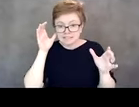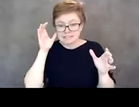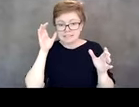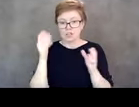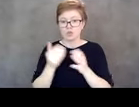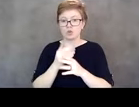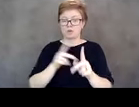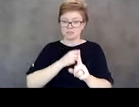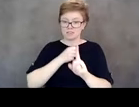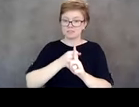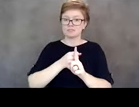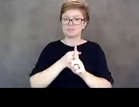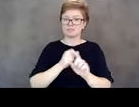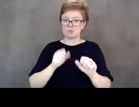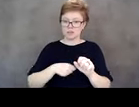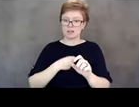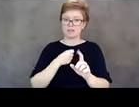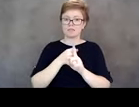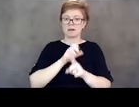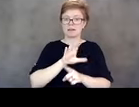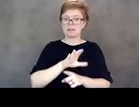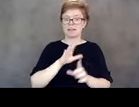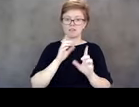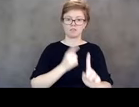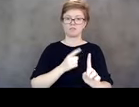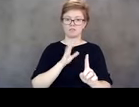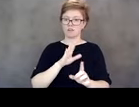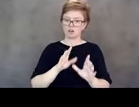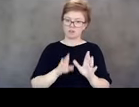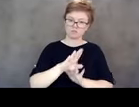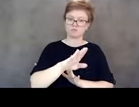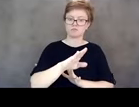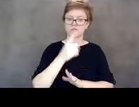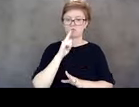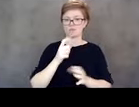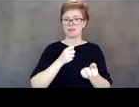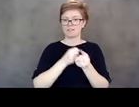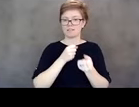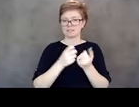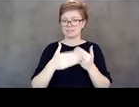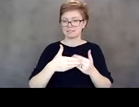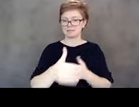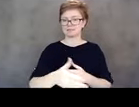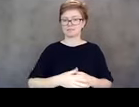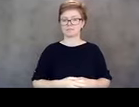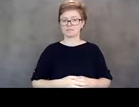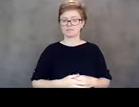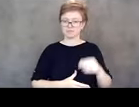and you could affect their trajectory of advocacy moving forward. And I think all of us coming forward to tell our story